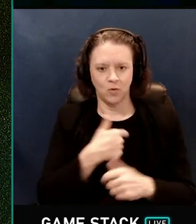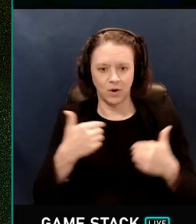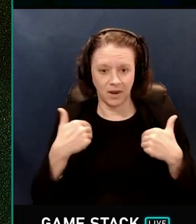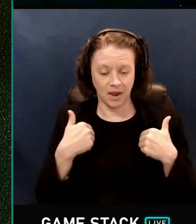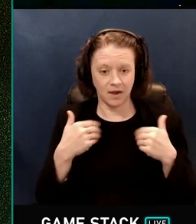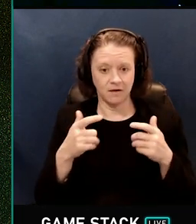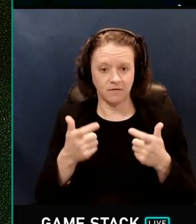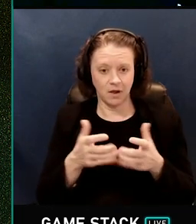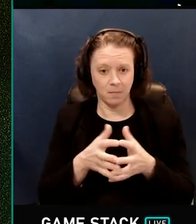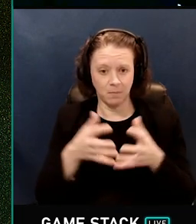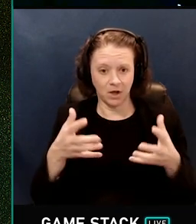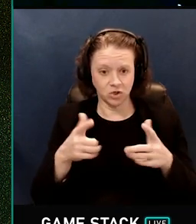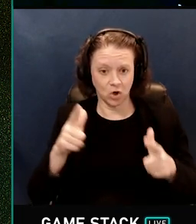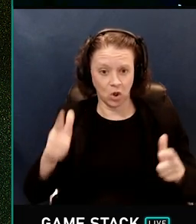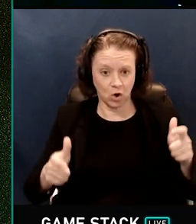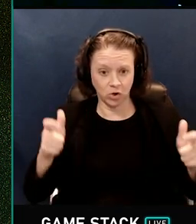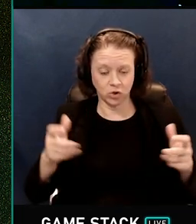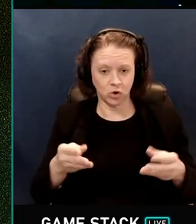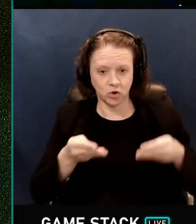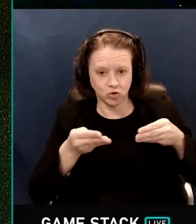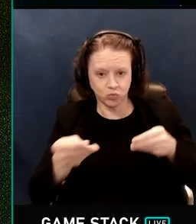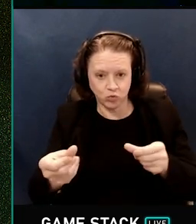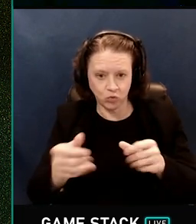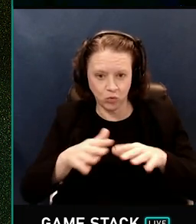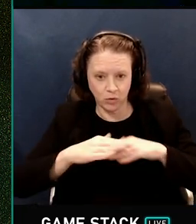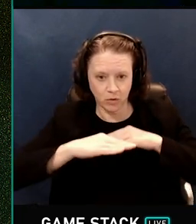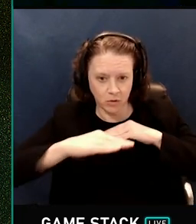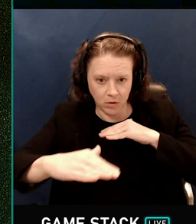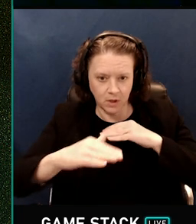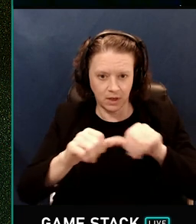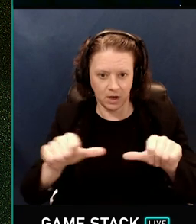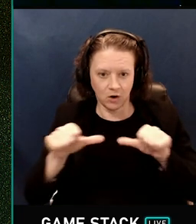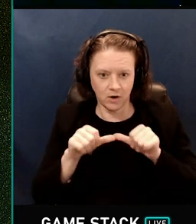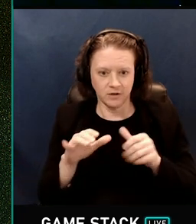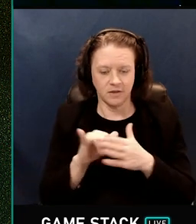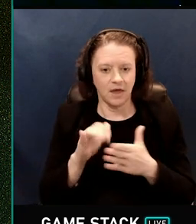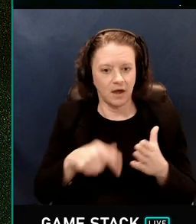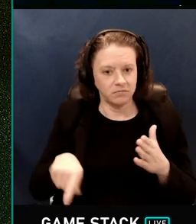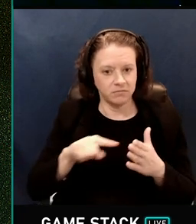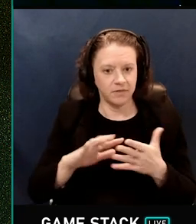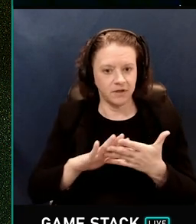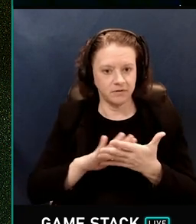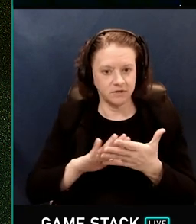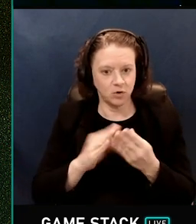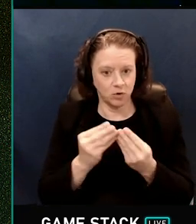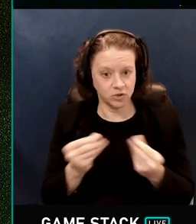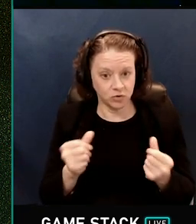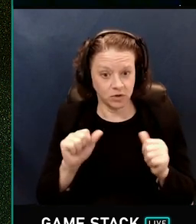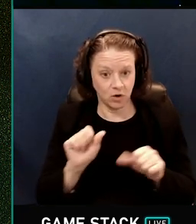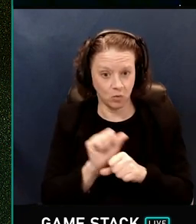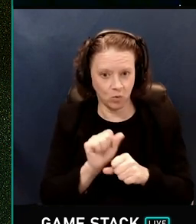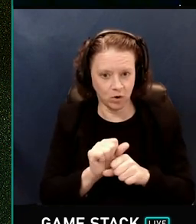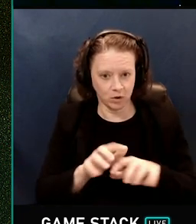larger smooth areas that the denoiser can work across. So now the whole floor,